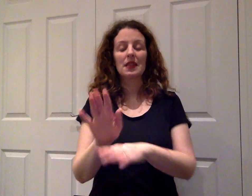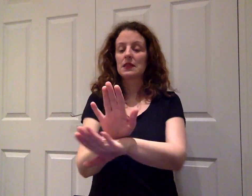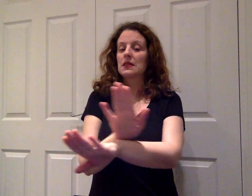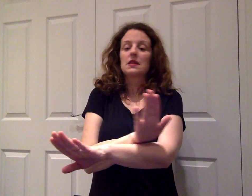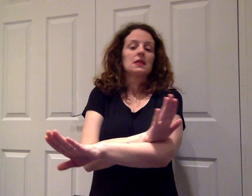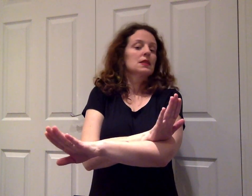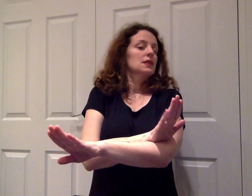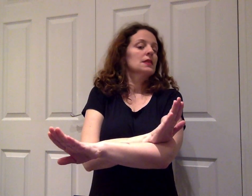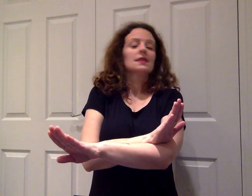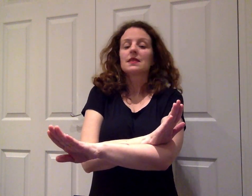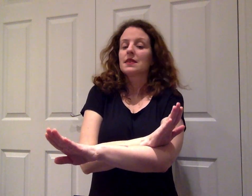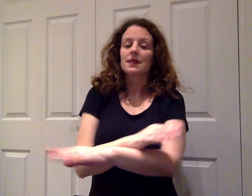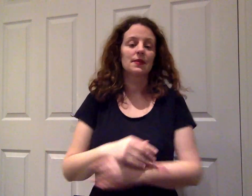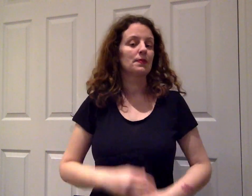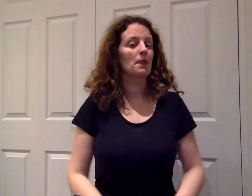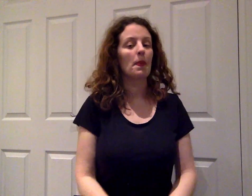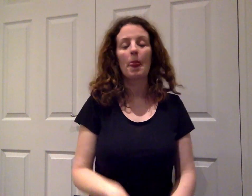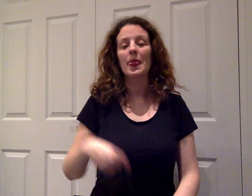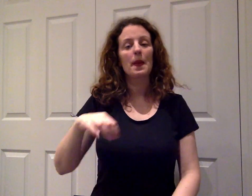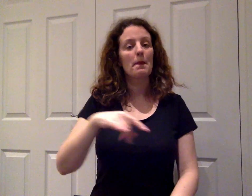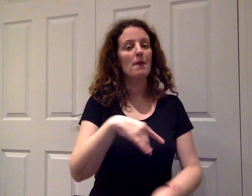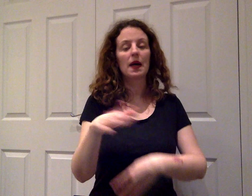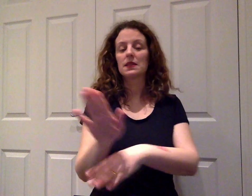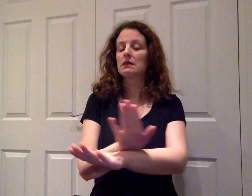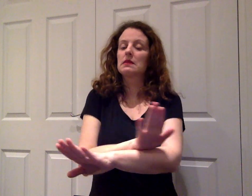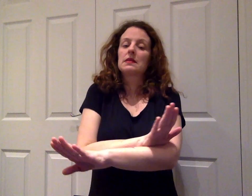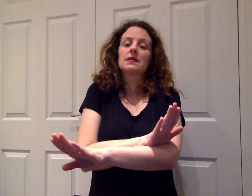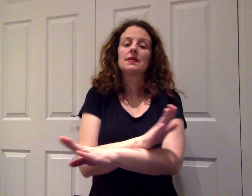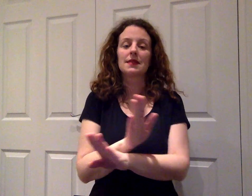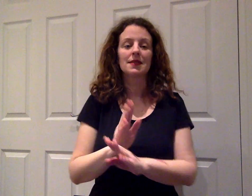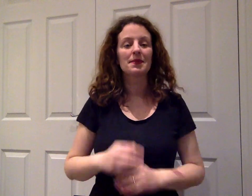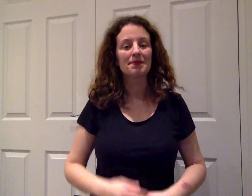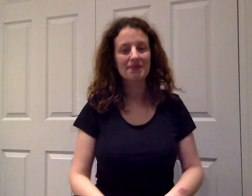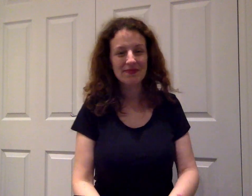CAN"T STAND